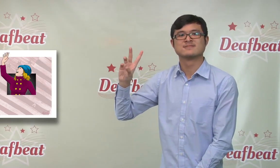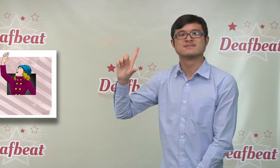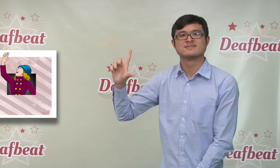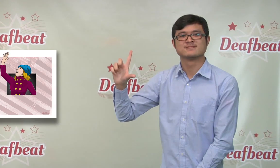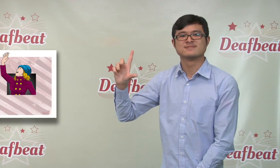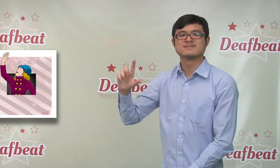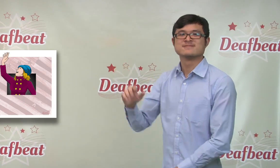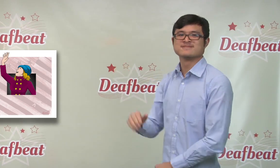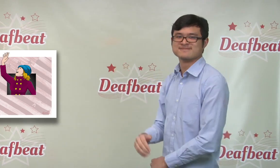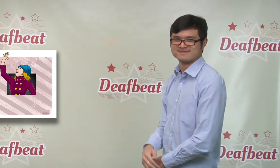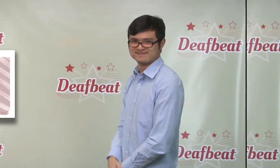Bowl.